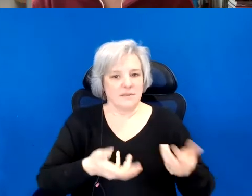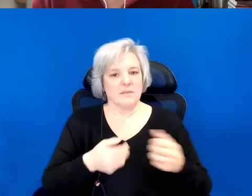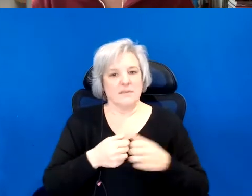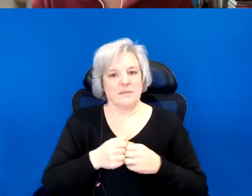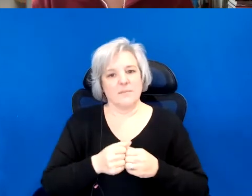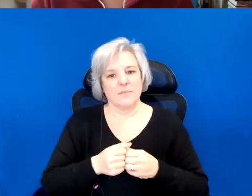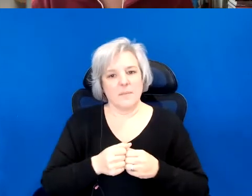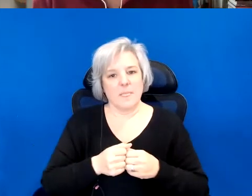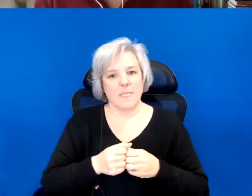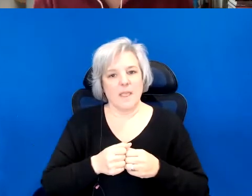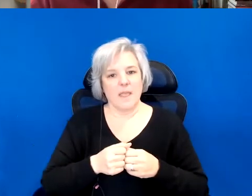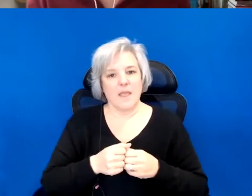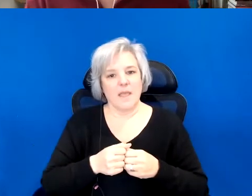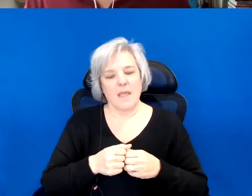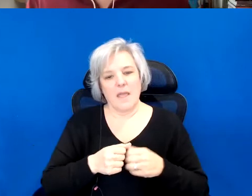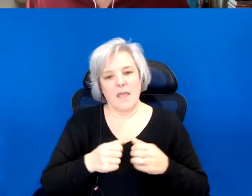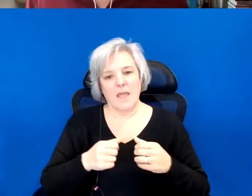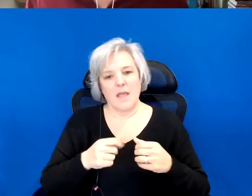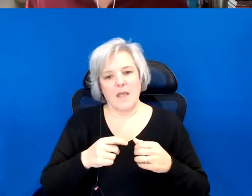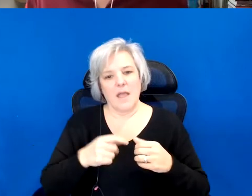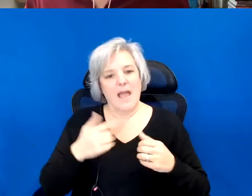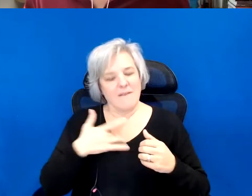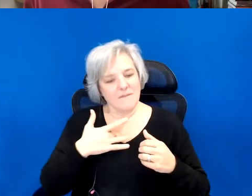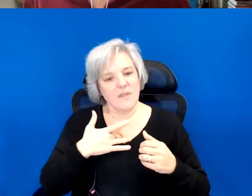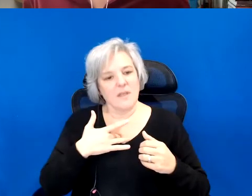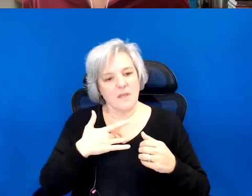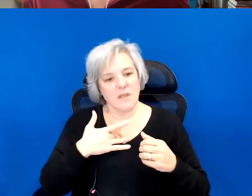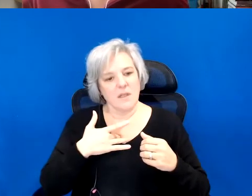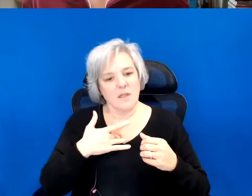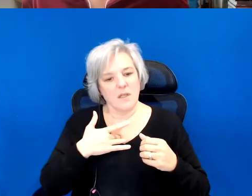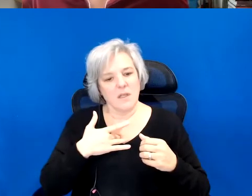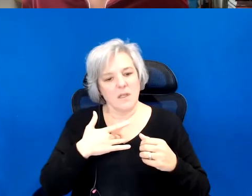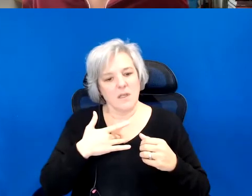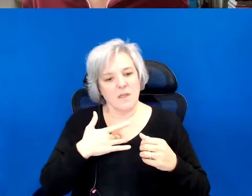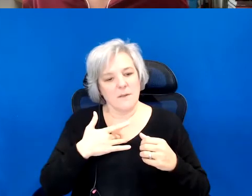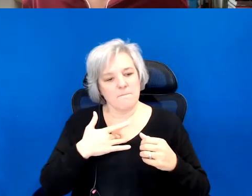join this today. Because I do think that it is, poetry could